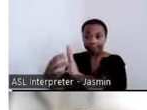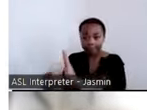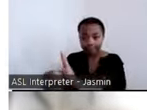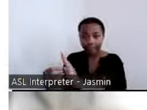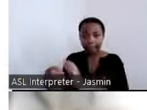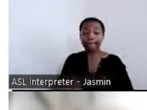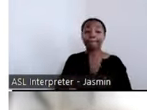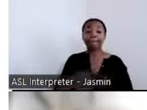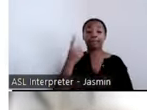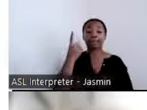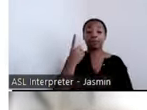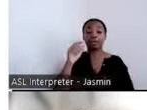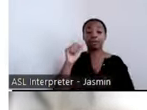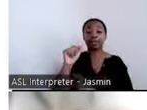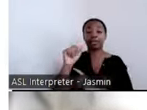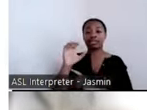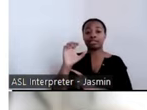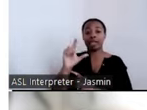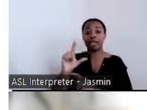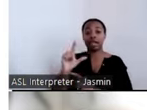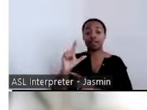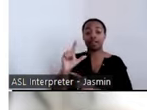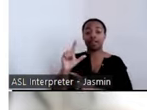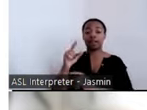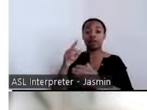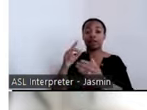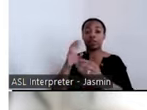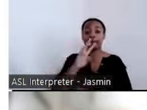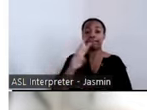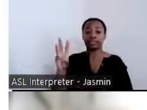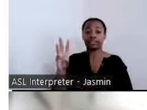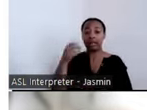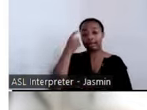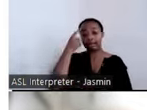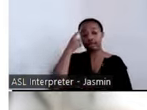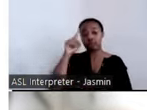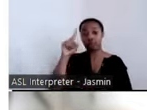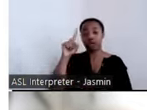Programs, which features innovation strategies, tools to help to transition